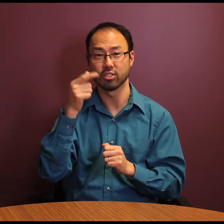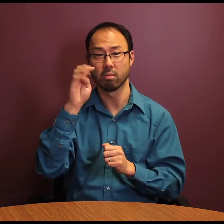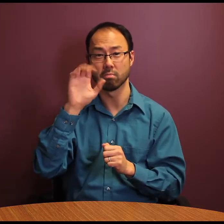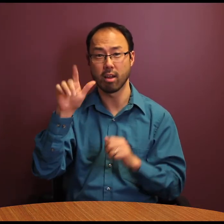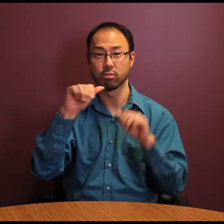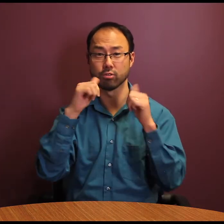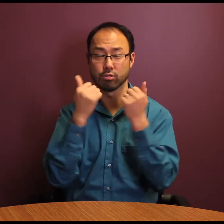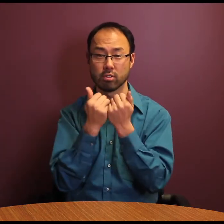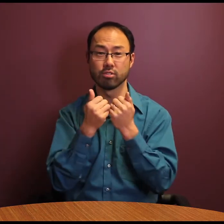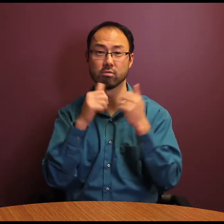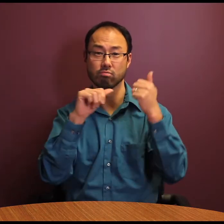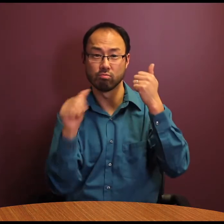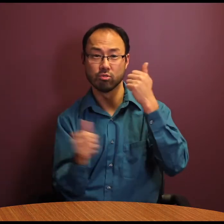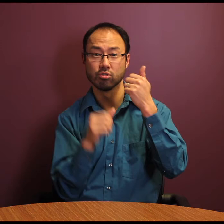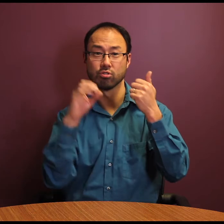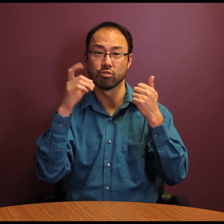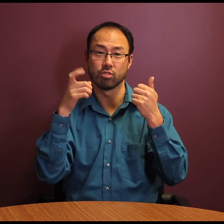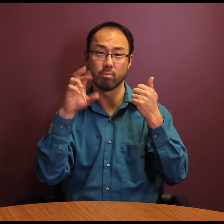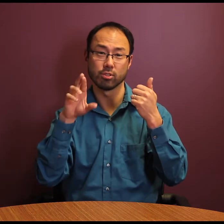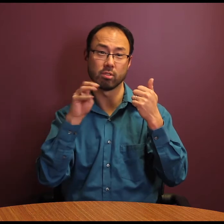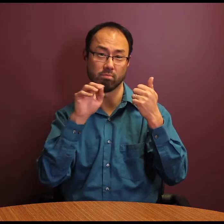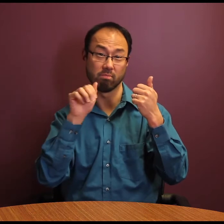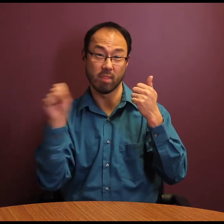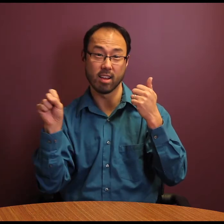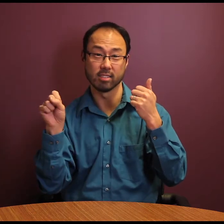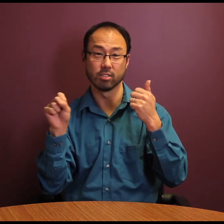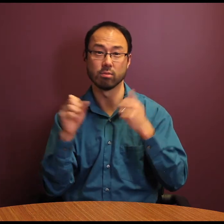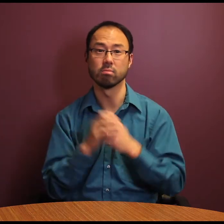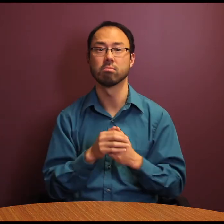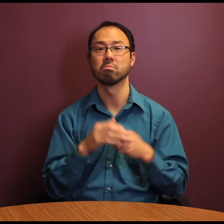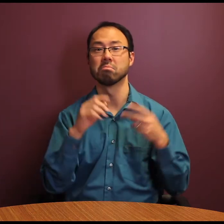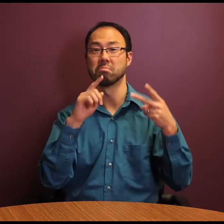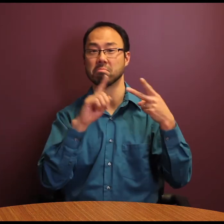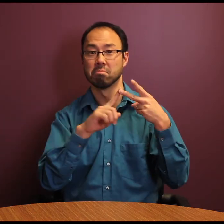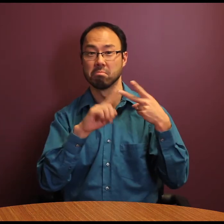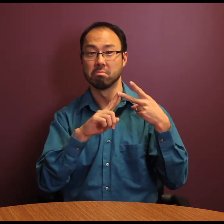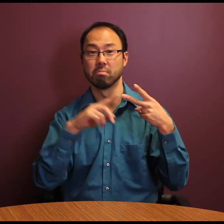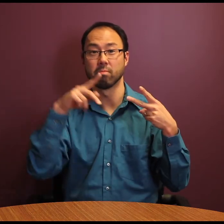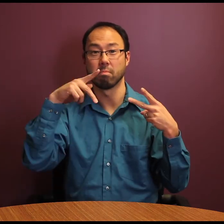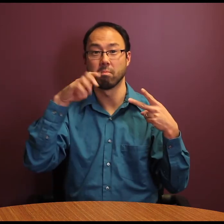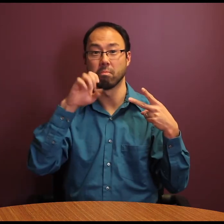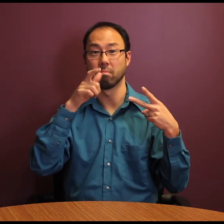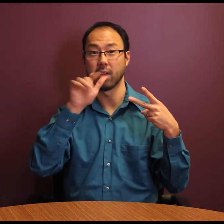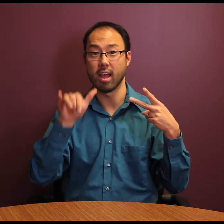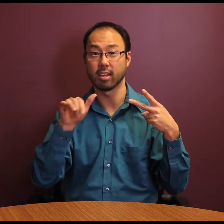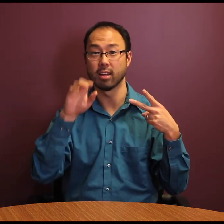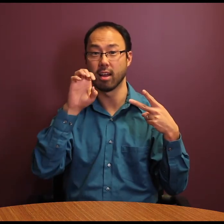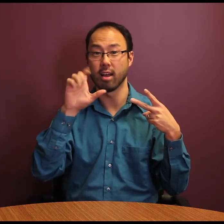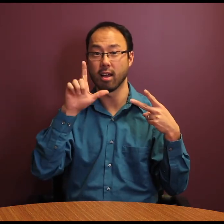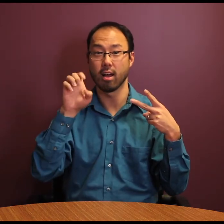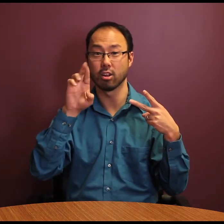and leadership with the Massachusetts Chapter of the A.G. Bell Association.